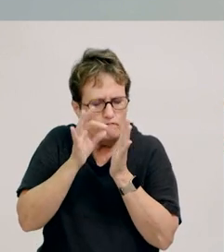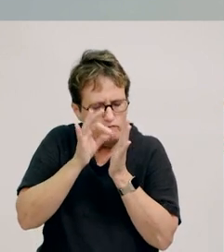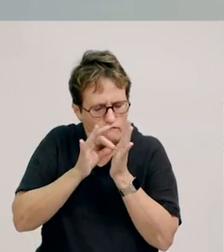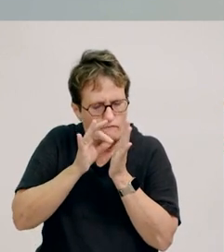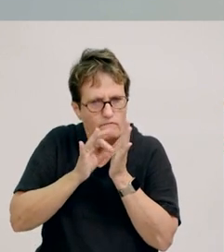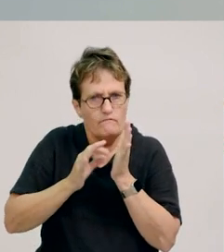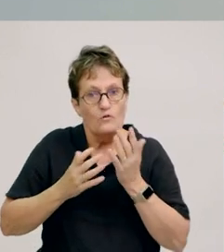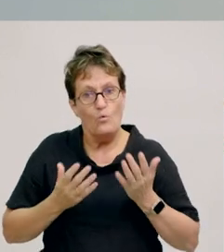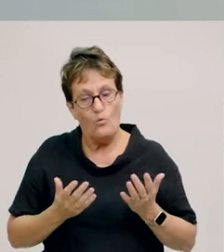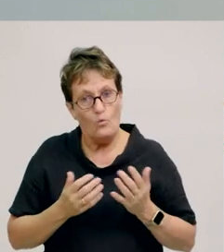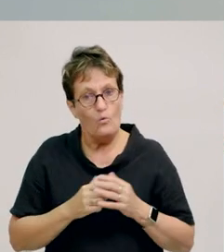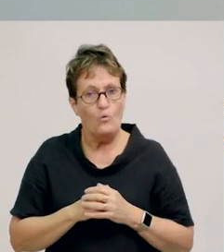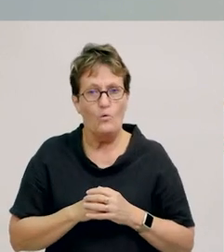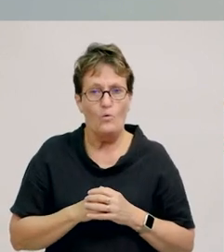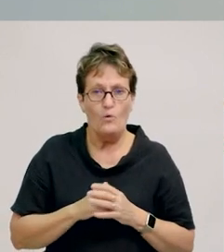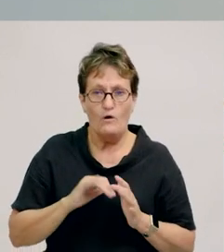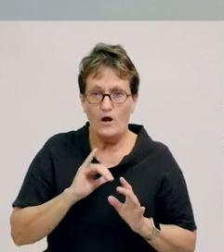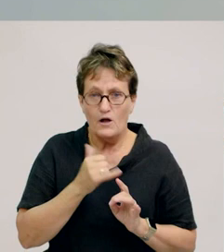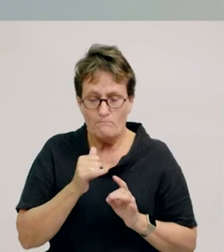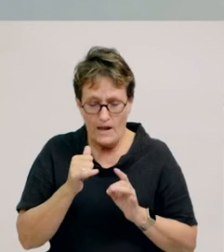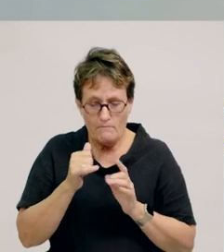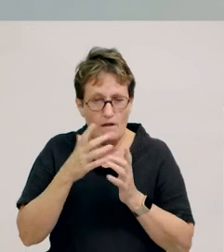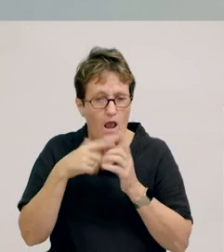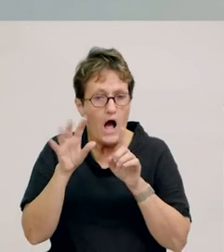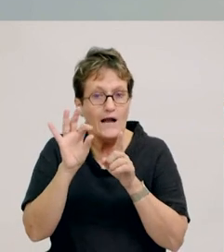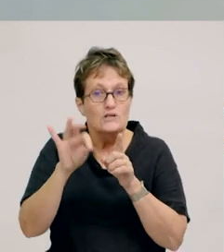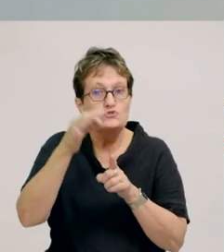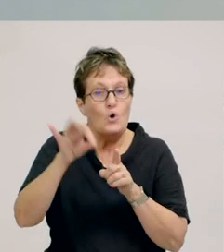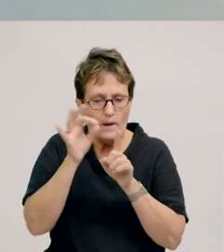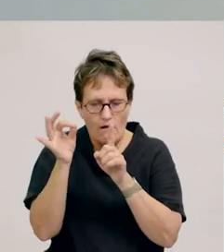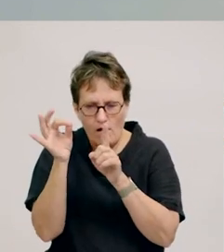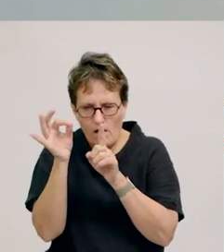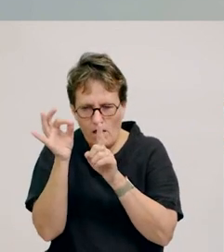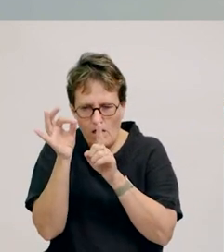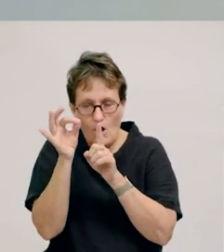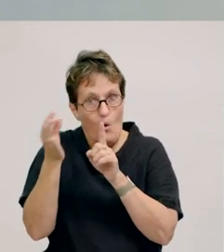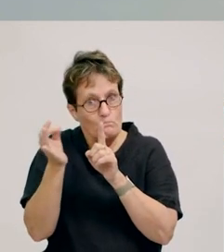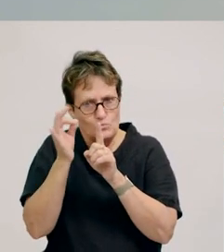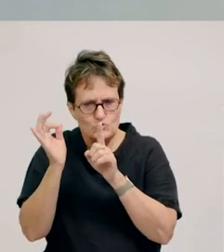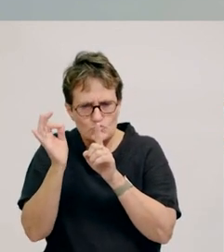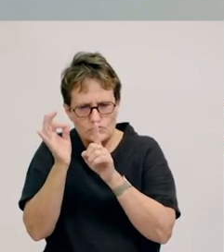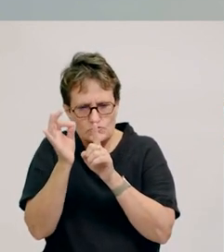Or you might need to gently push to thread a needle with thread when you're sewing.